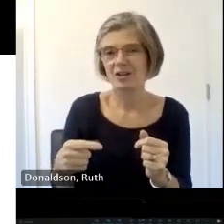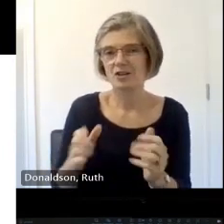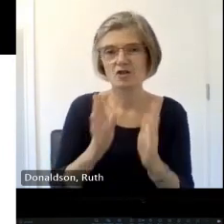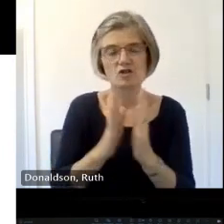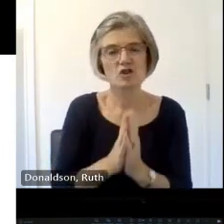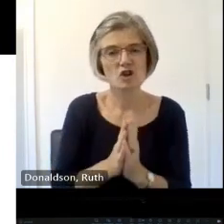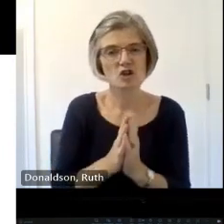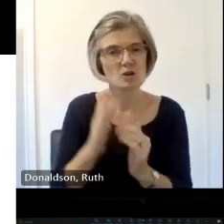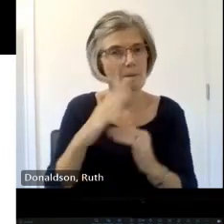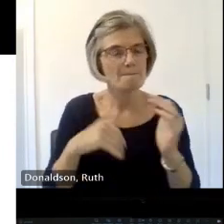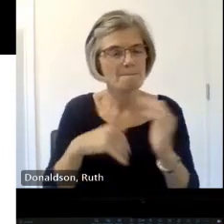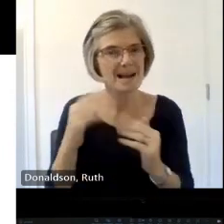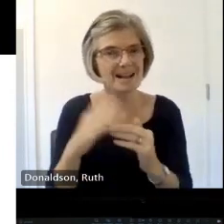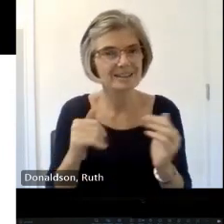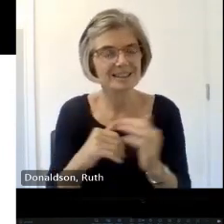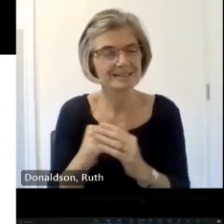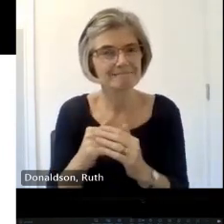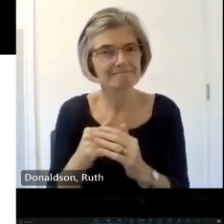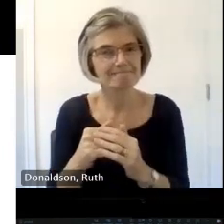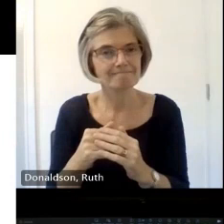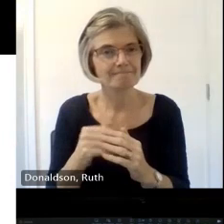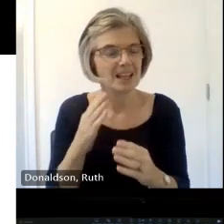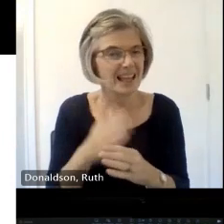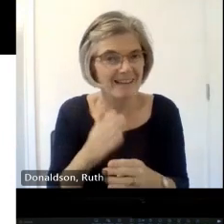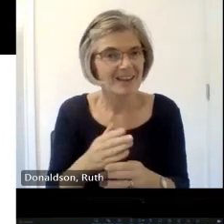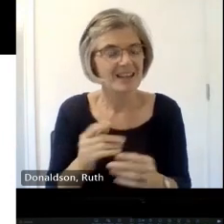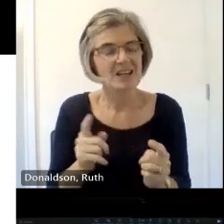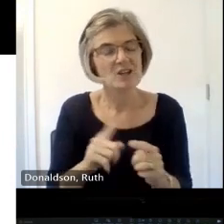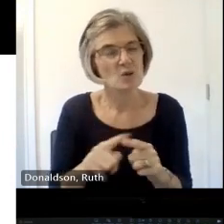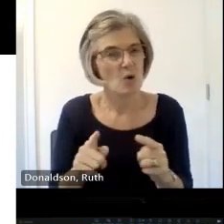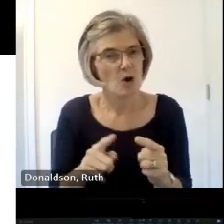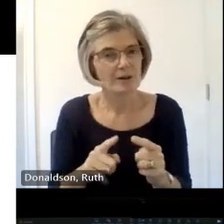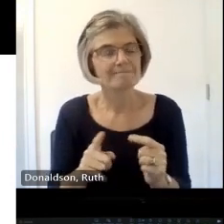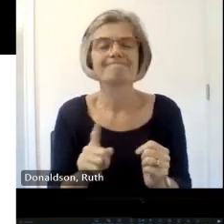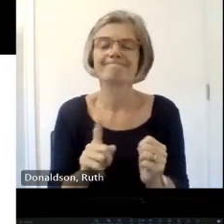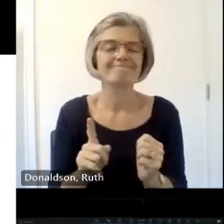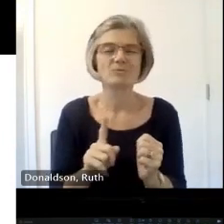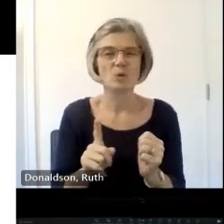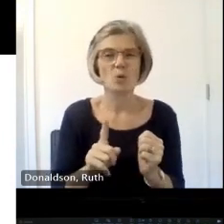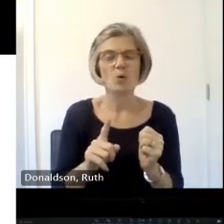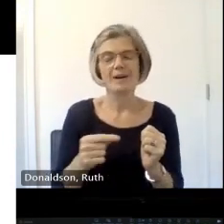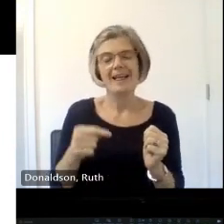history project that way we're we're really this is an emergency uh recording session looking at